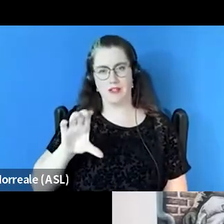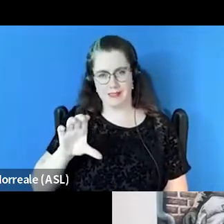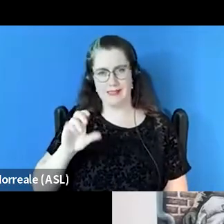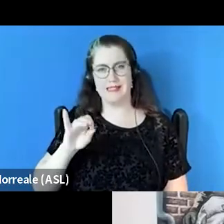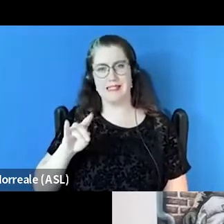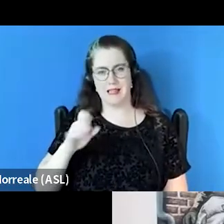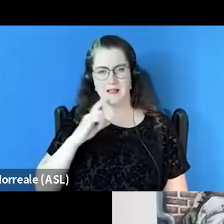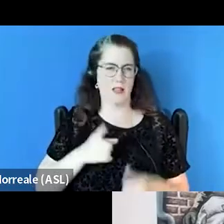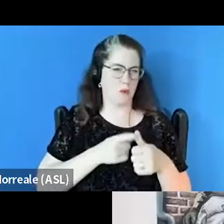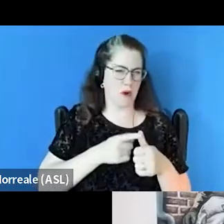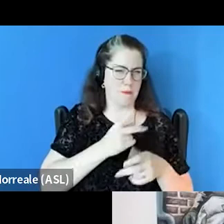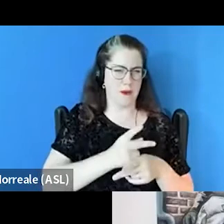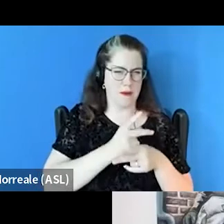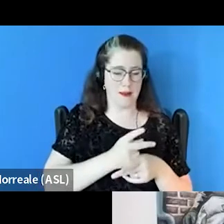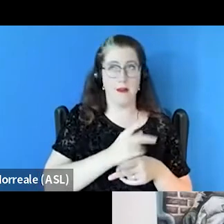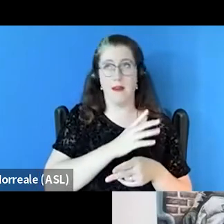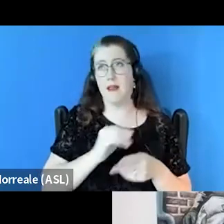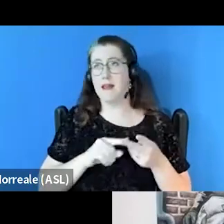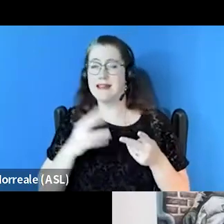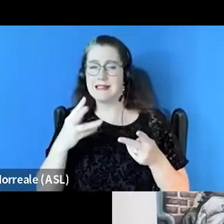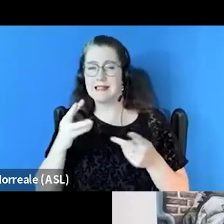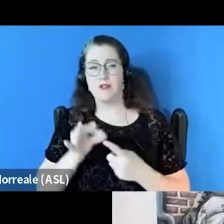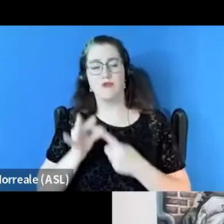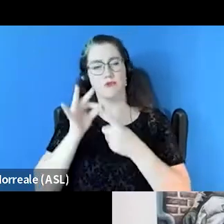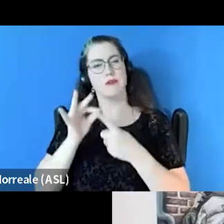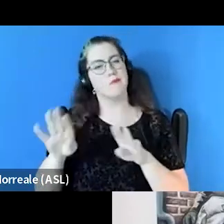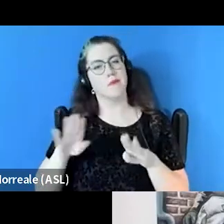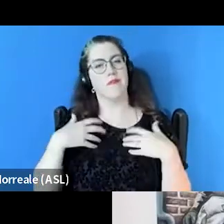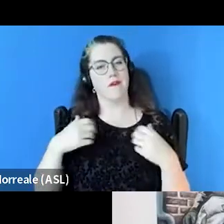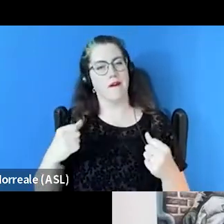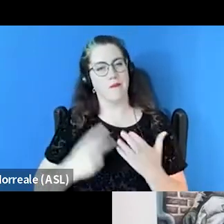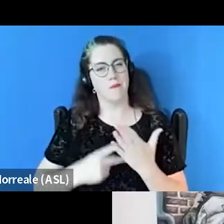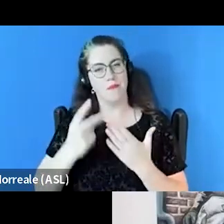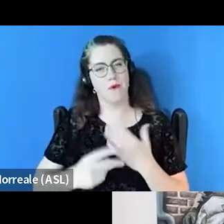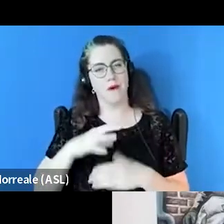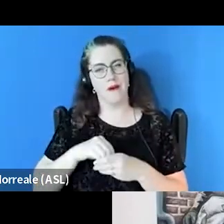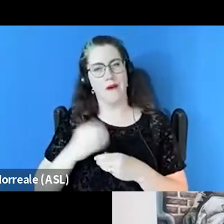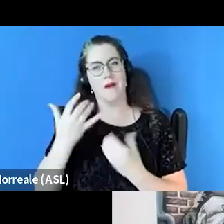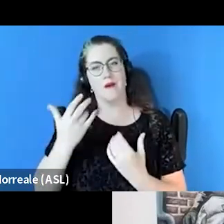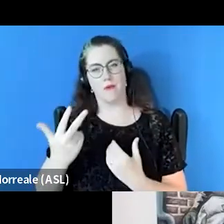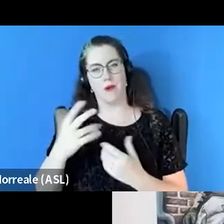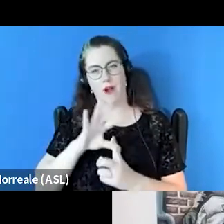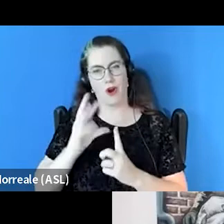and about 16 unique behavioral health programs, including three culturally specific treatment programs.